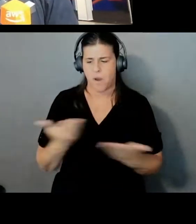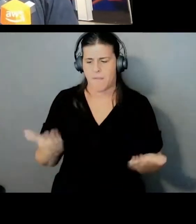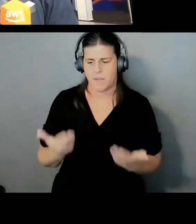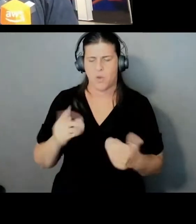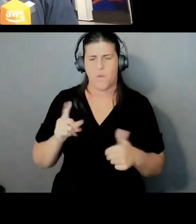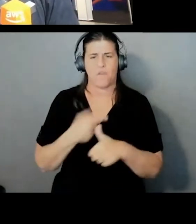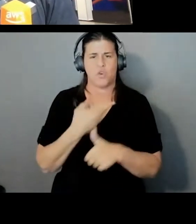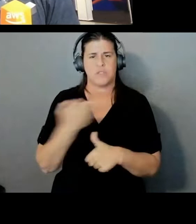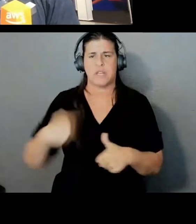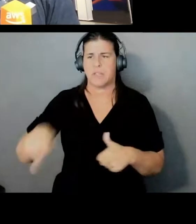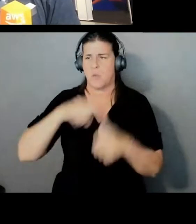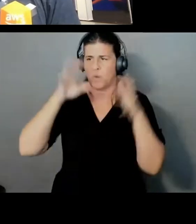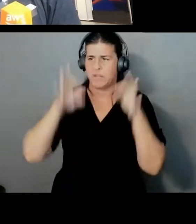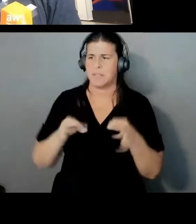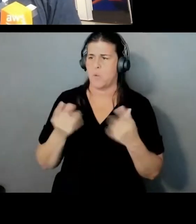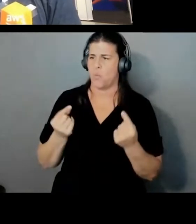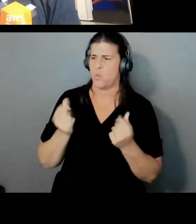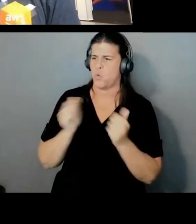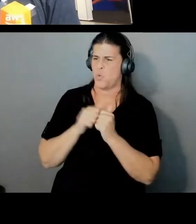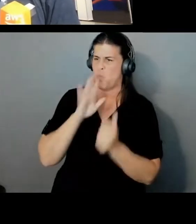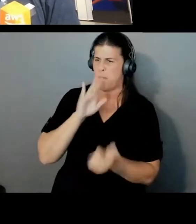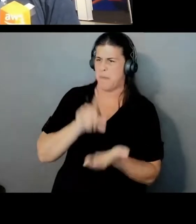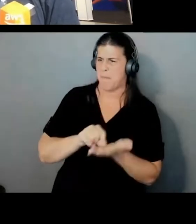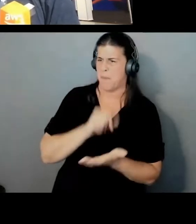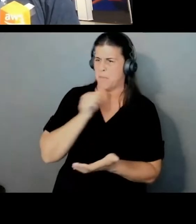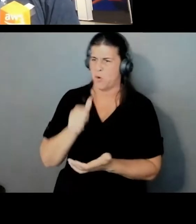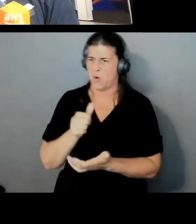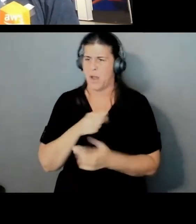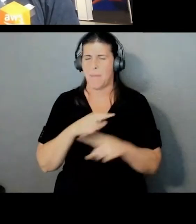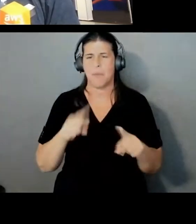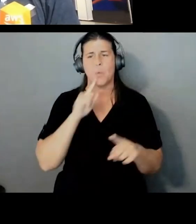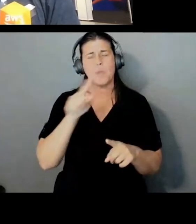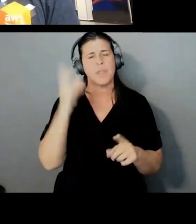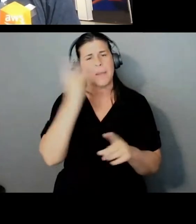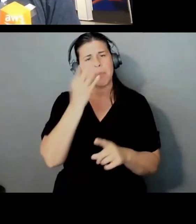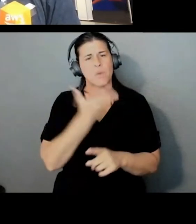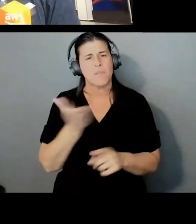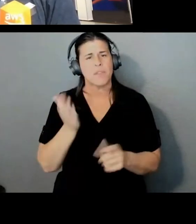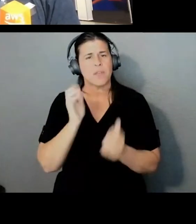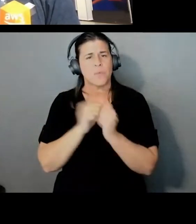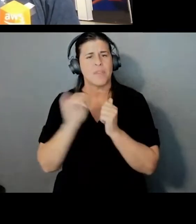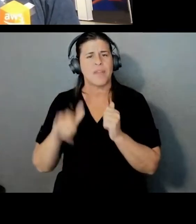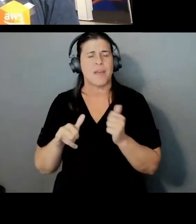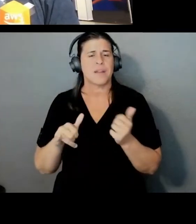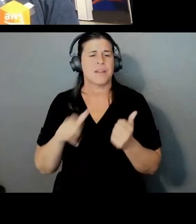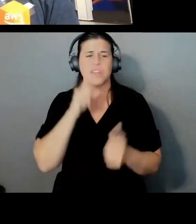because I think the beauty of this is that you don't have to trust us. You know, it's math.